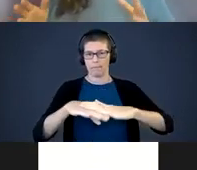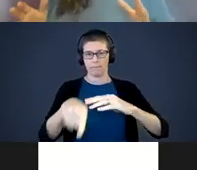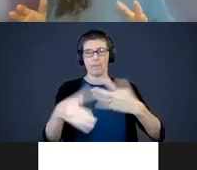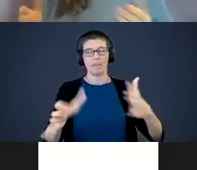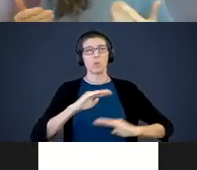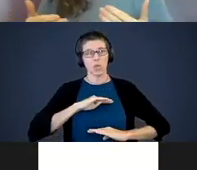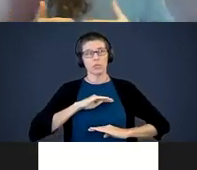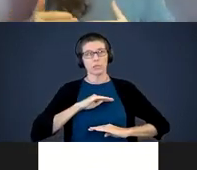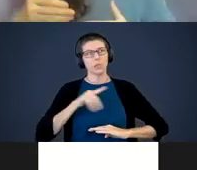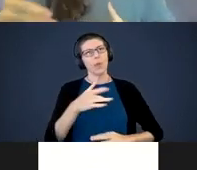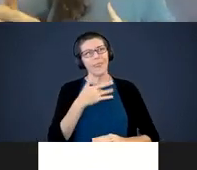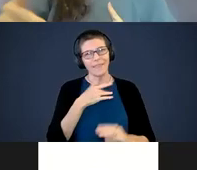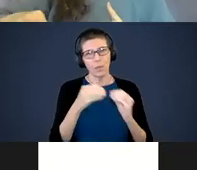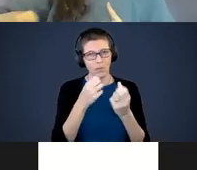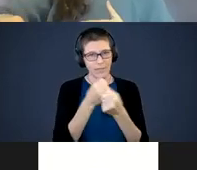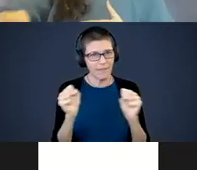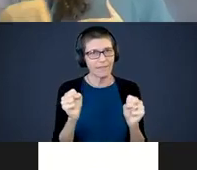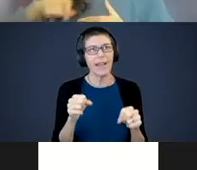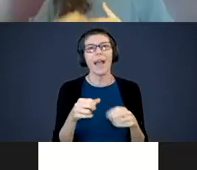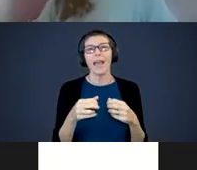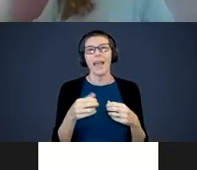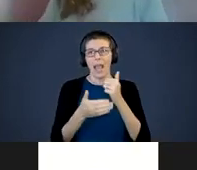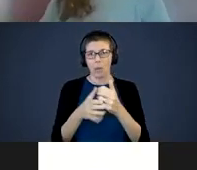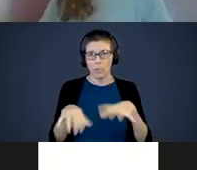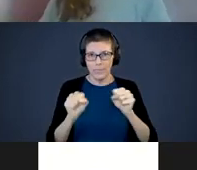to feels safe, and it helps them to take risks - "I can go that far, but I can't go further".